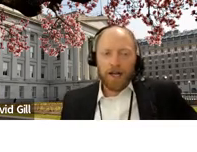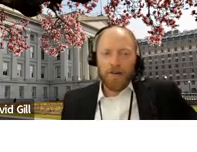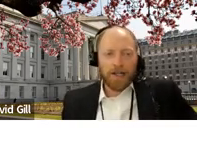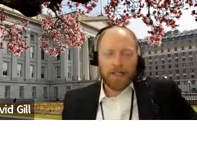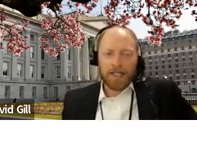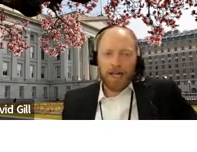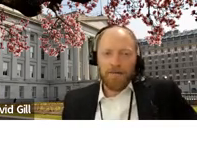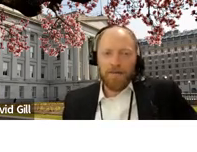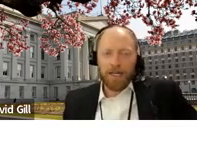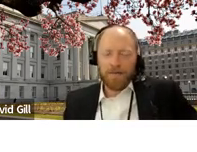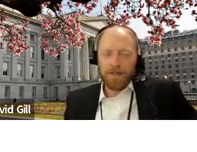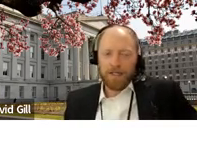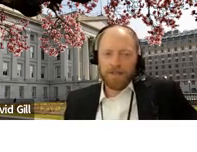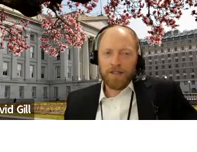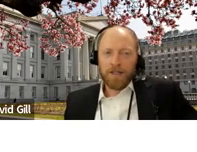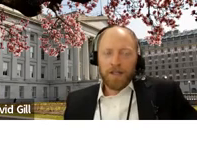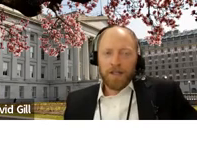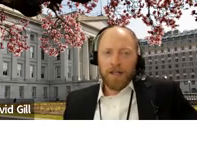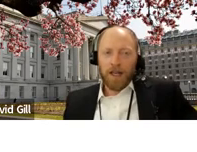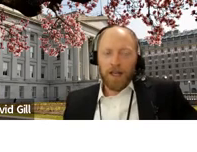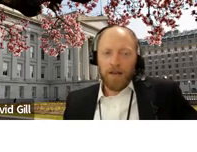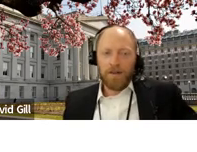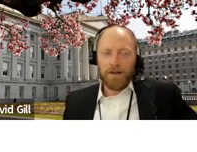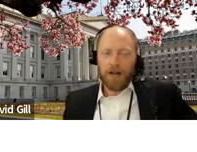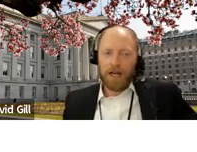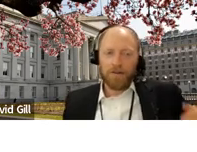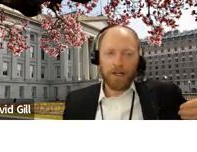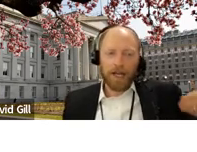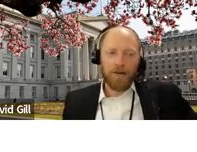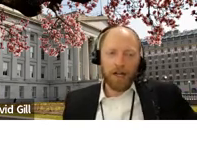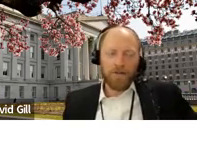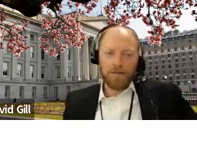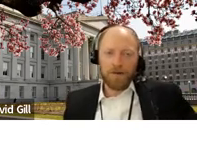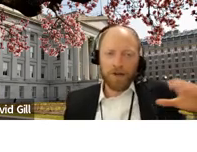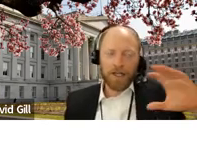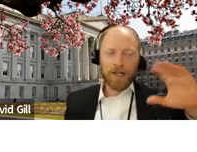Contracting is a document-based business and if you don't have like analytic visibility